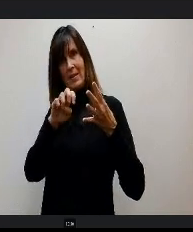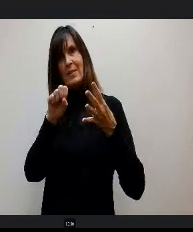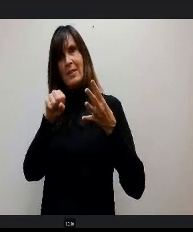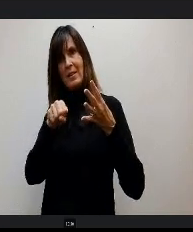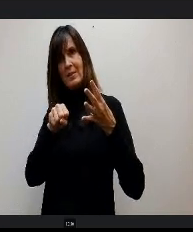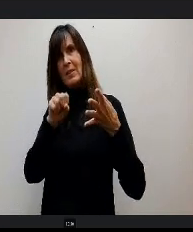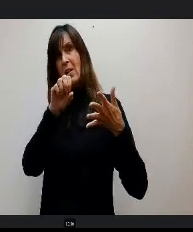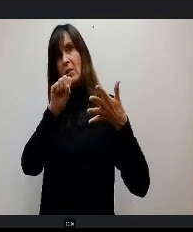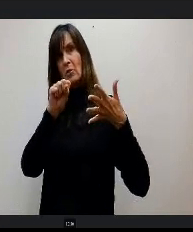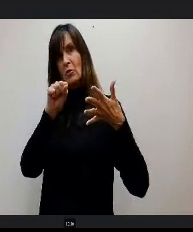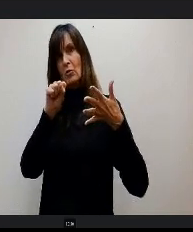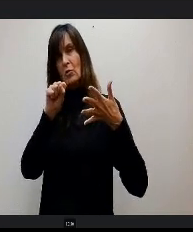Hi.